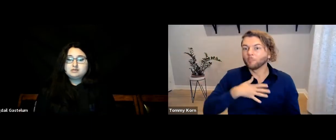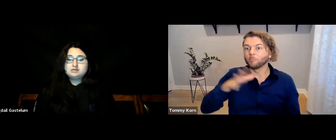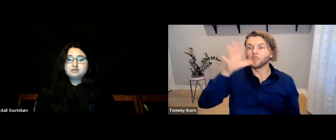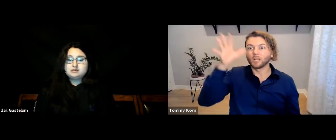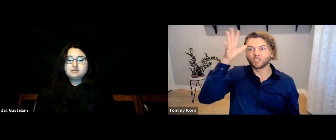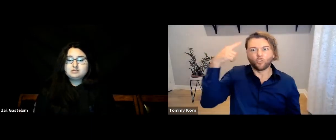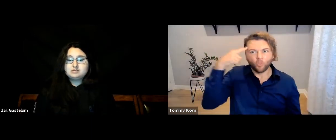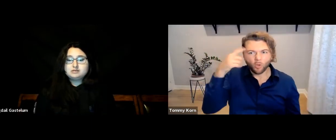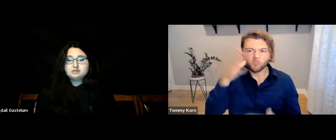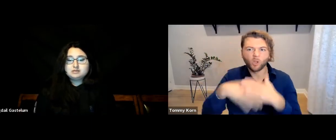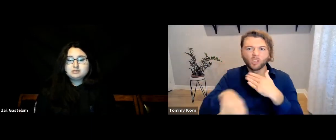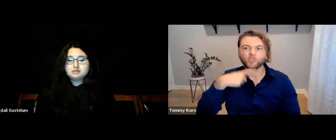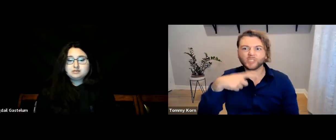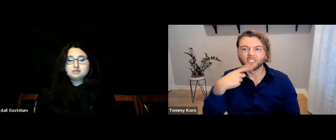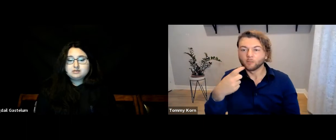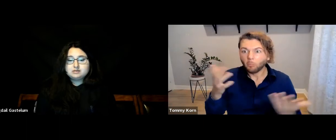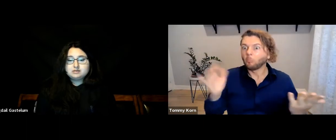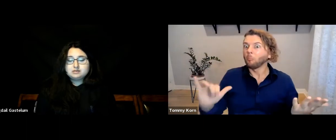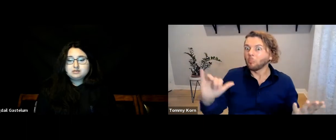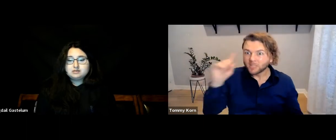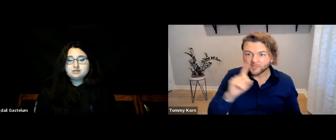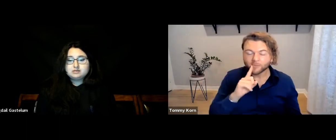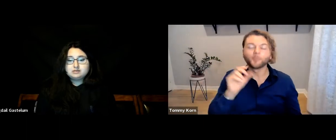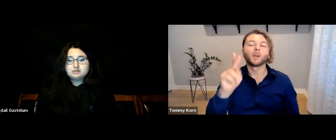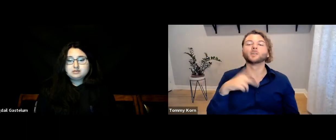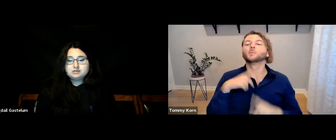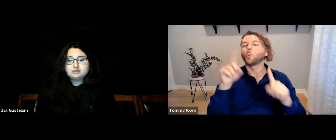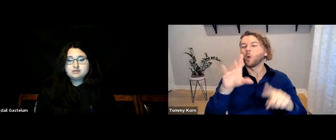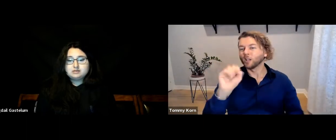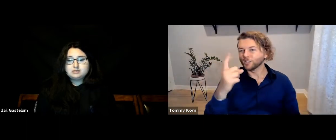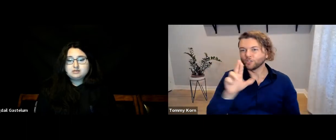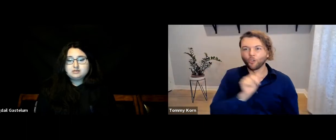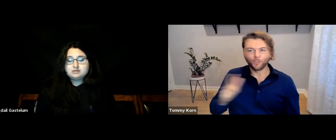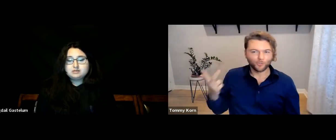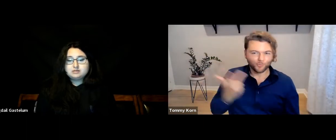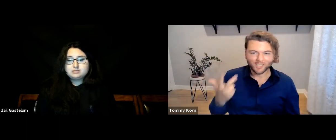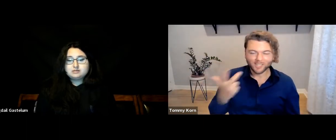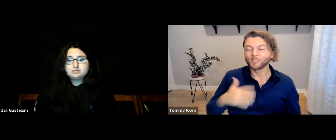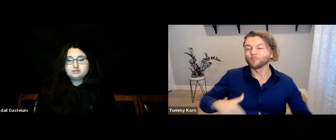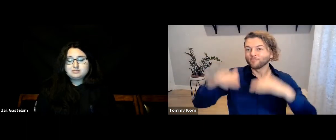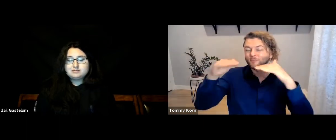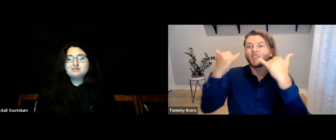because they thought we’d be born hearing, but wow, all were Deaf! So, the three of us all went to CSDR--